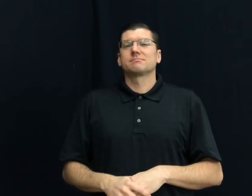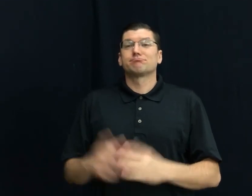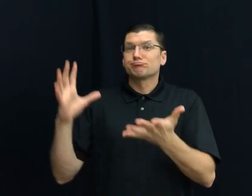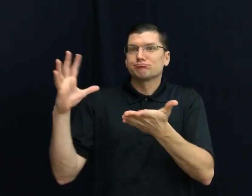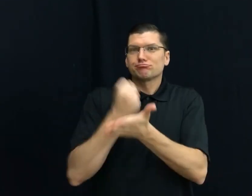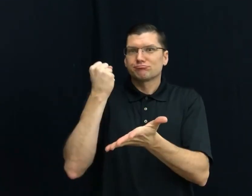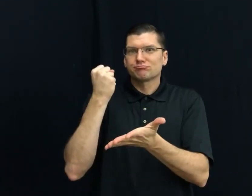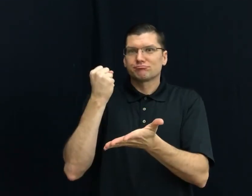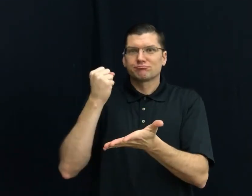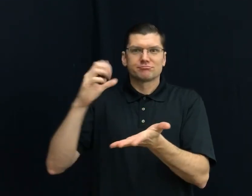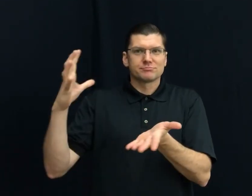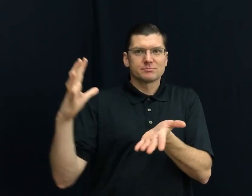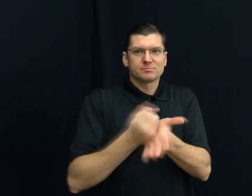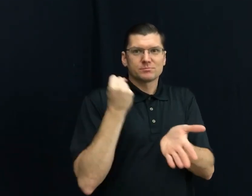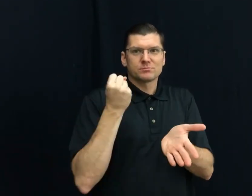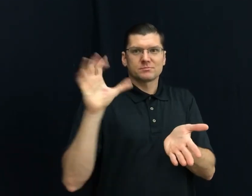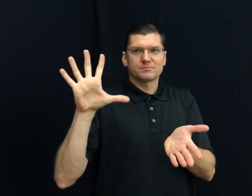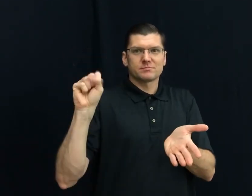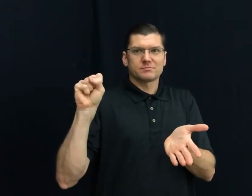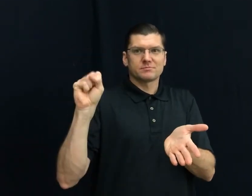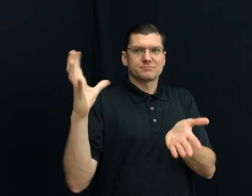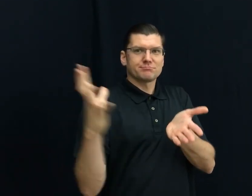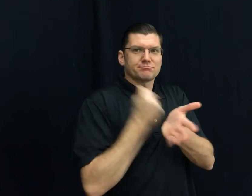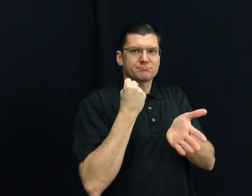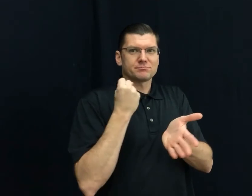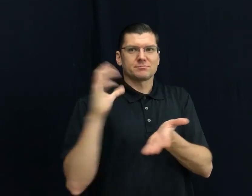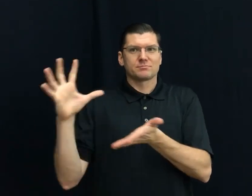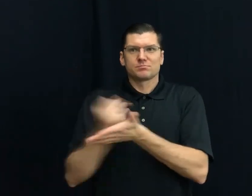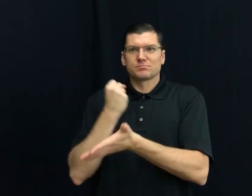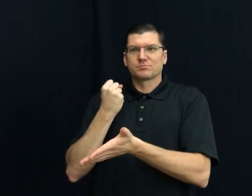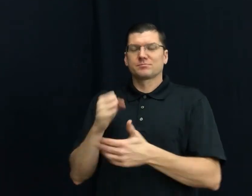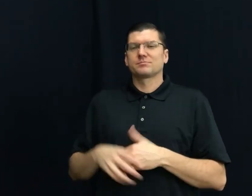63) TAKE-OPPORTUNITIES